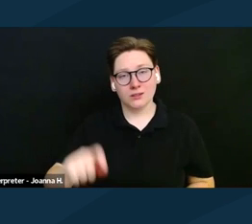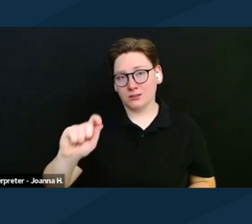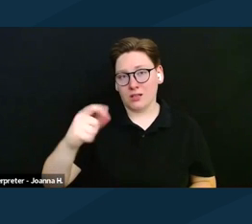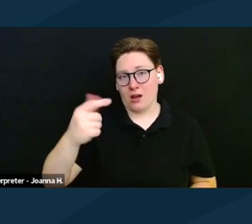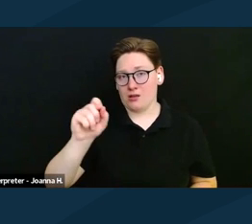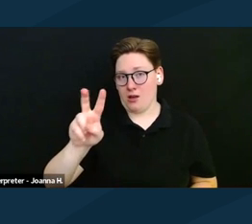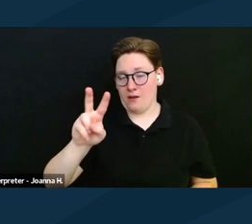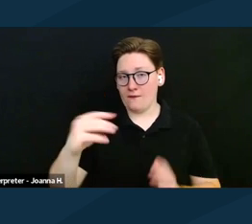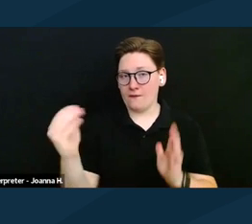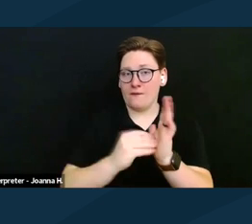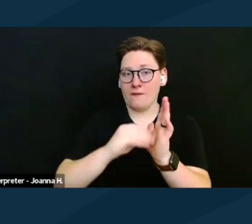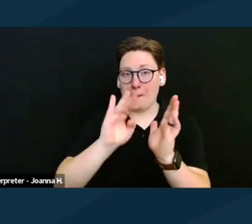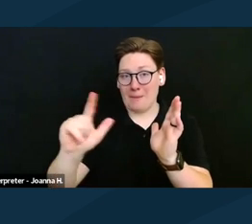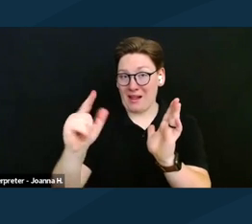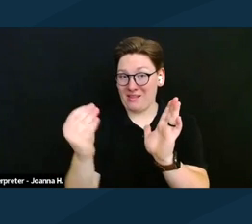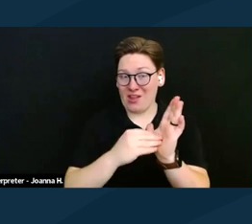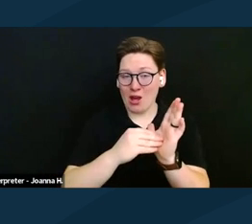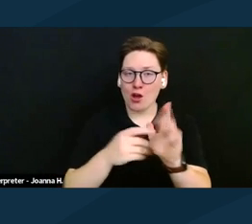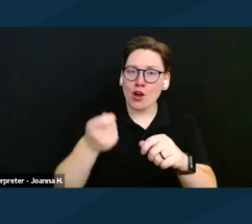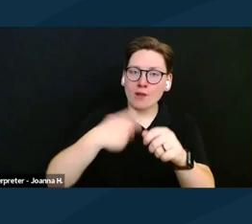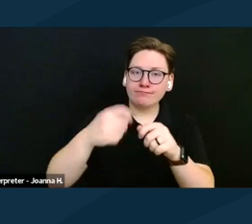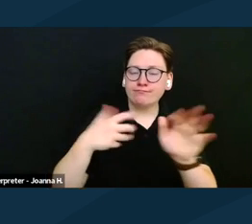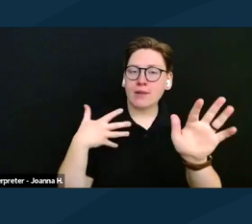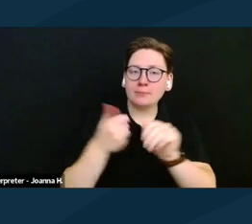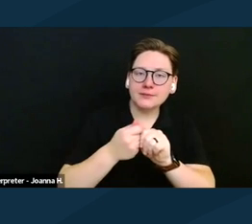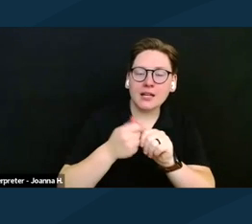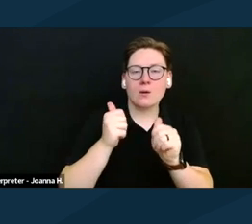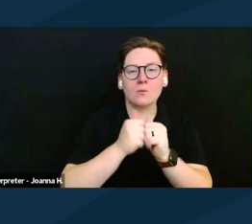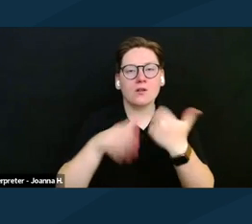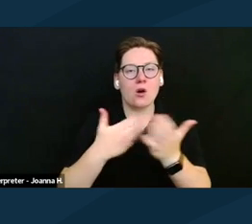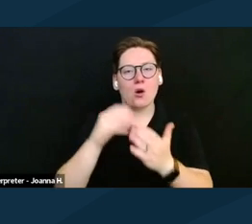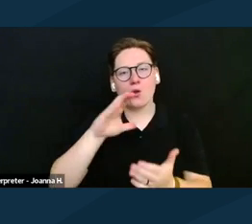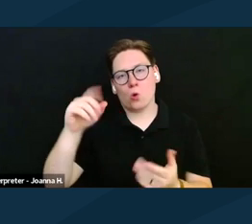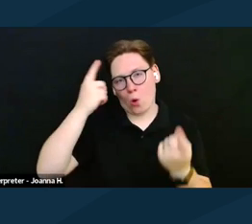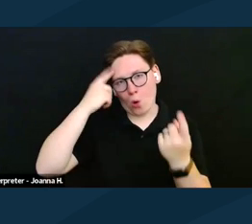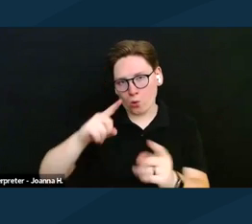and has an up-to-date list with all of the co-sponsors for both the House and the Senate.